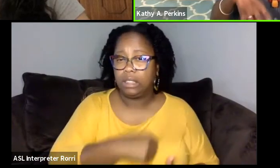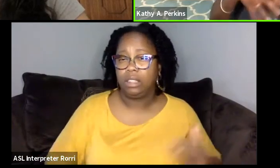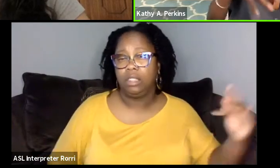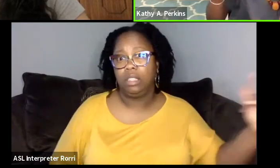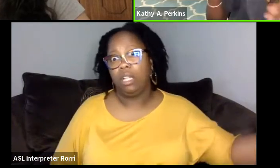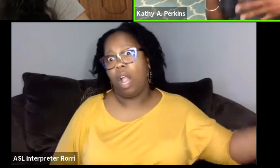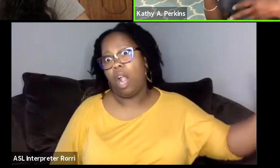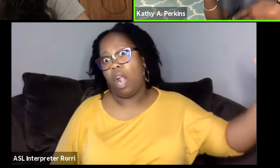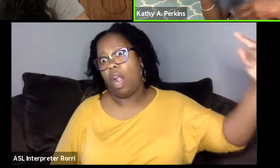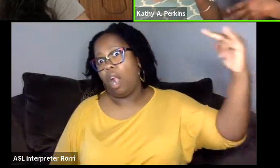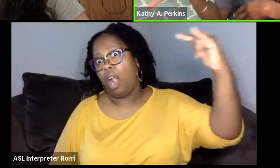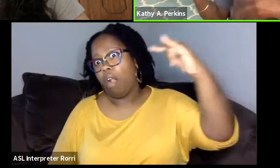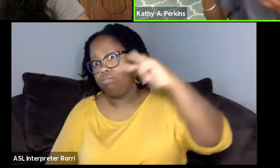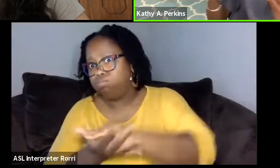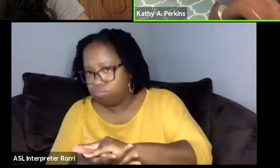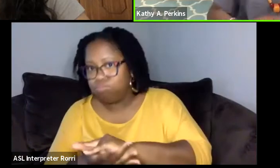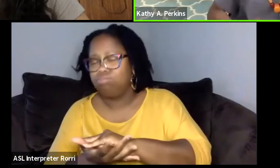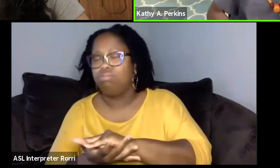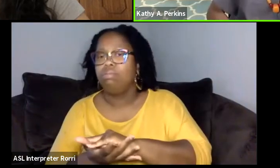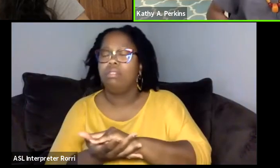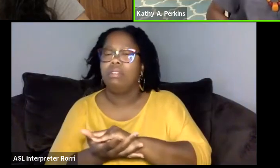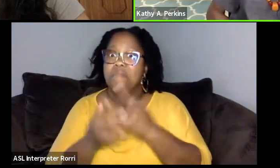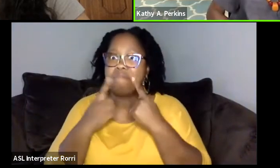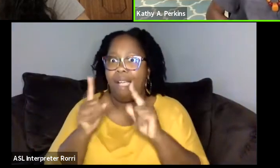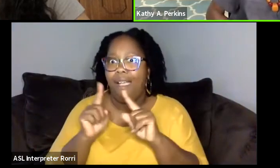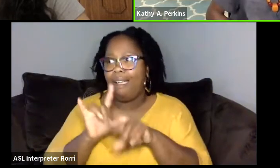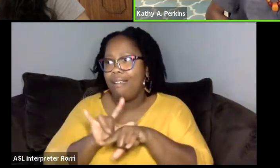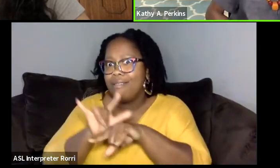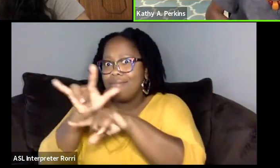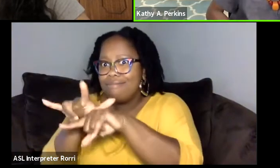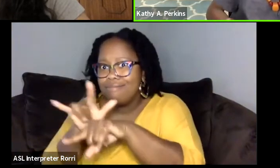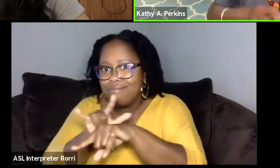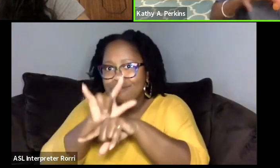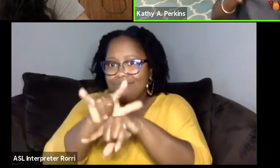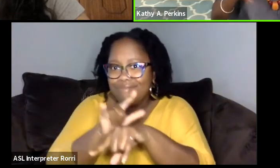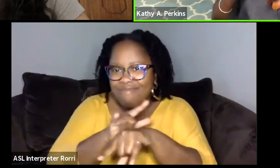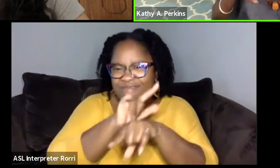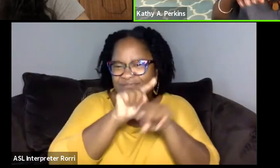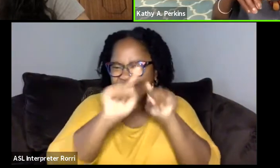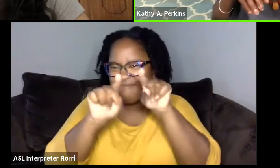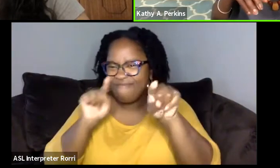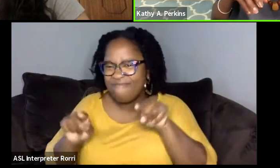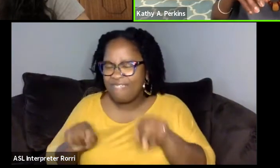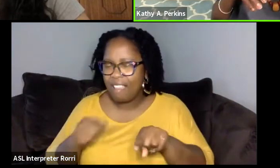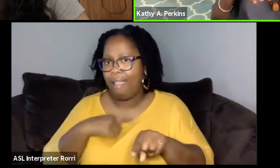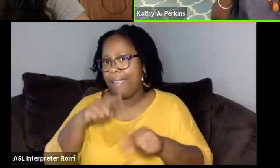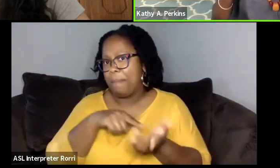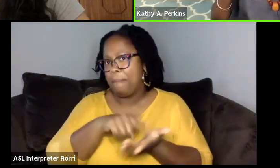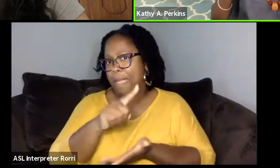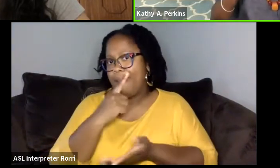Okay, I can bring them and pay them and put them up." So, we have to create these networks and things.